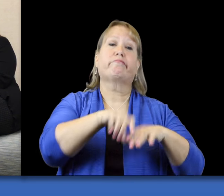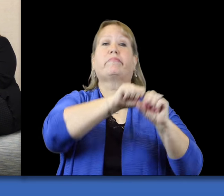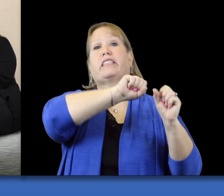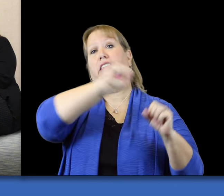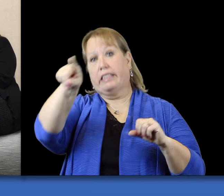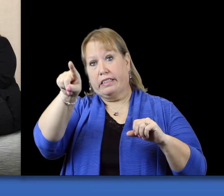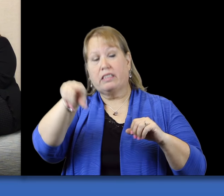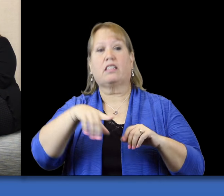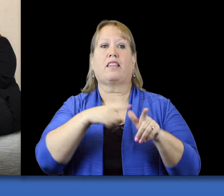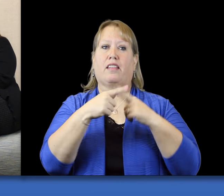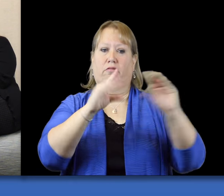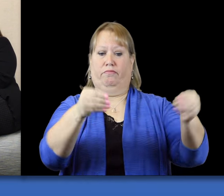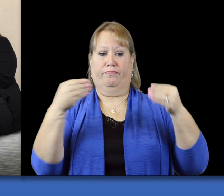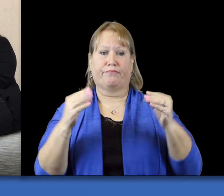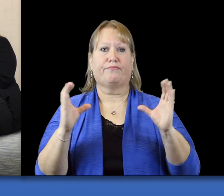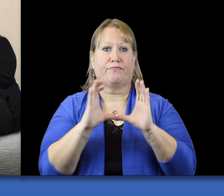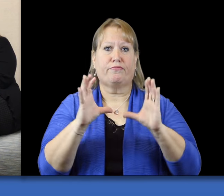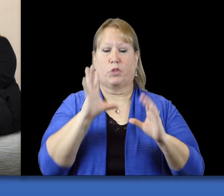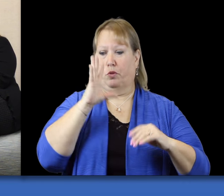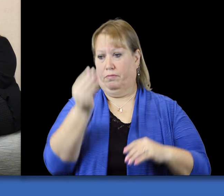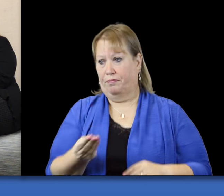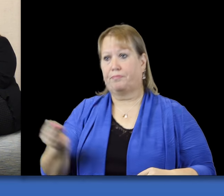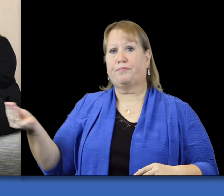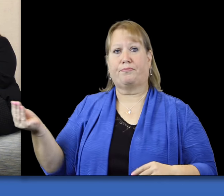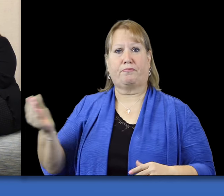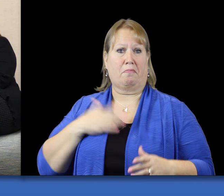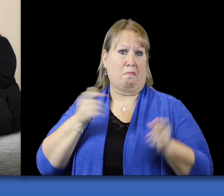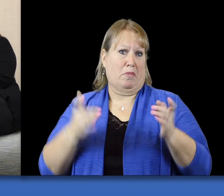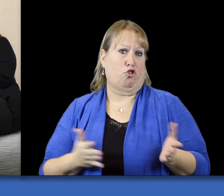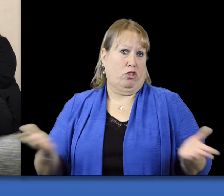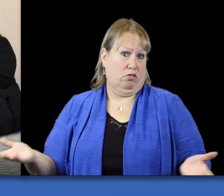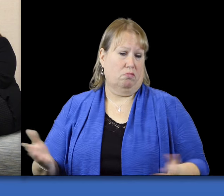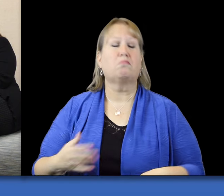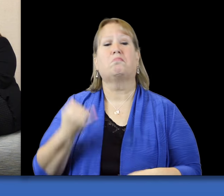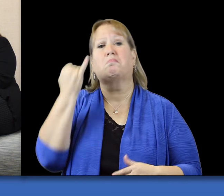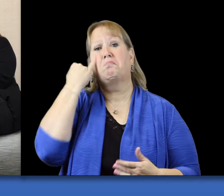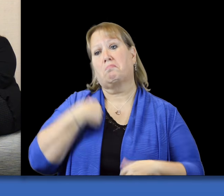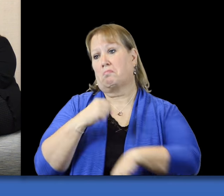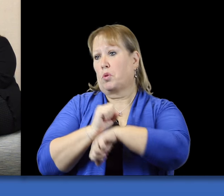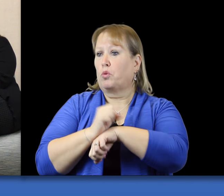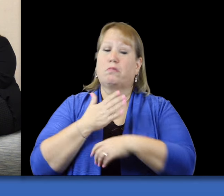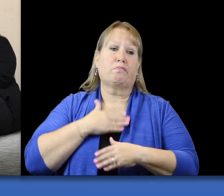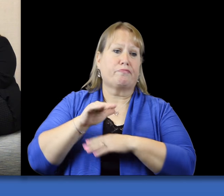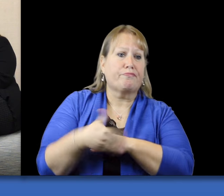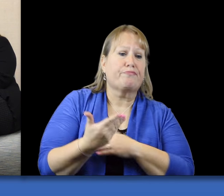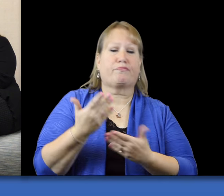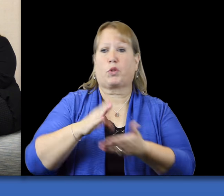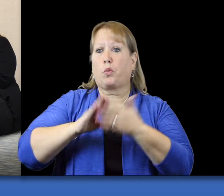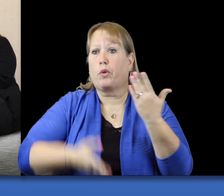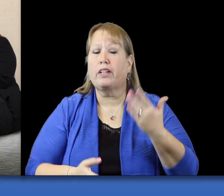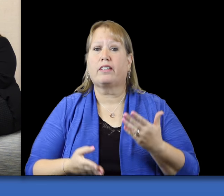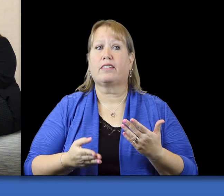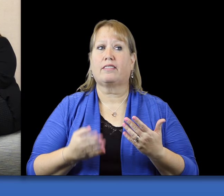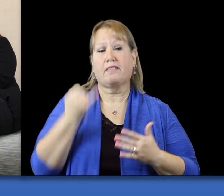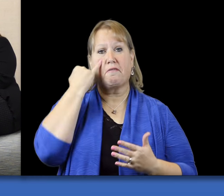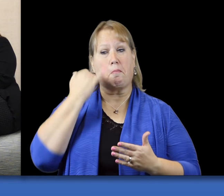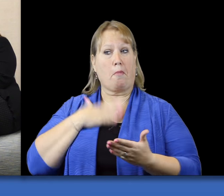turn in to their administrator. If it's done on a night or weekend, and they work for a district that has the flex hours,